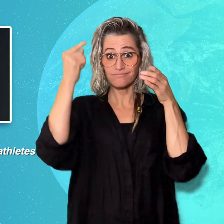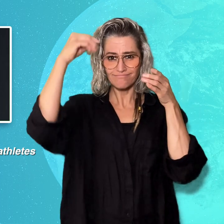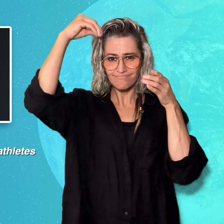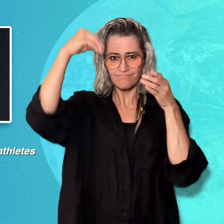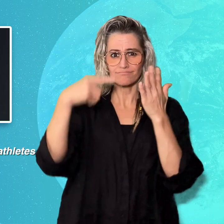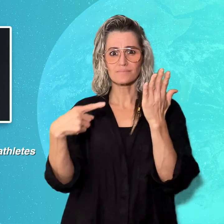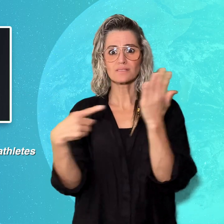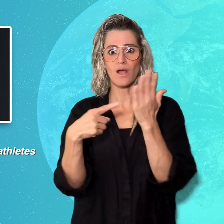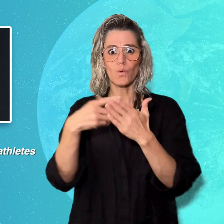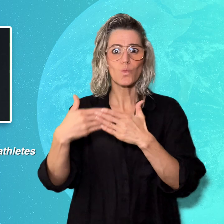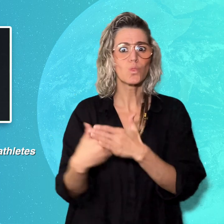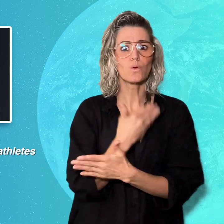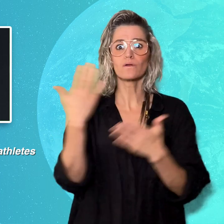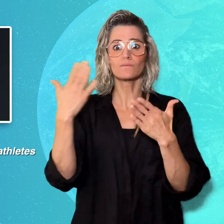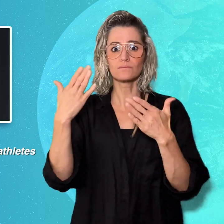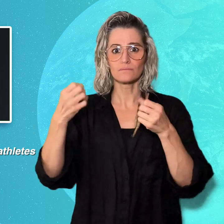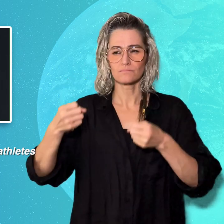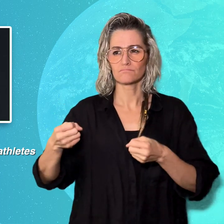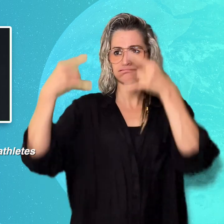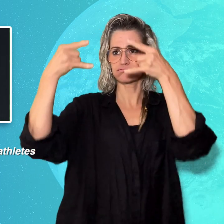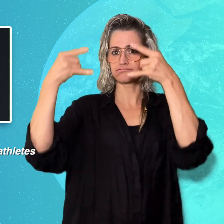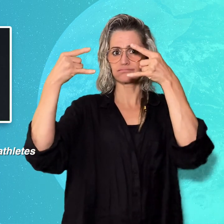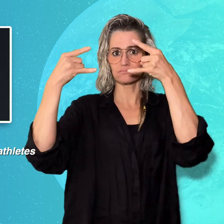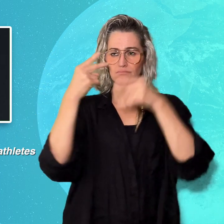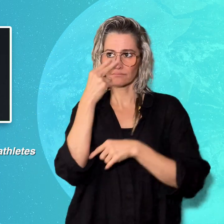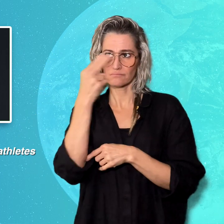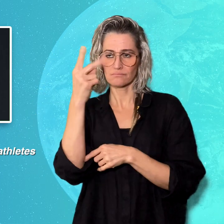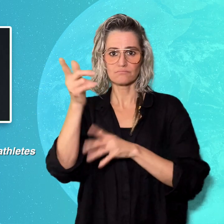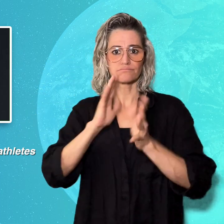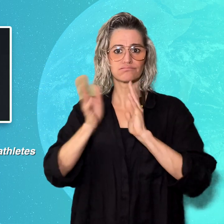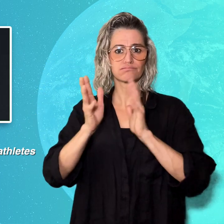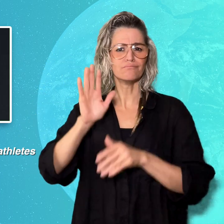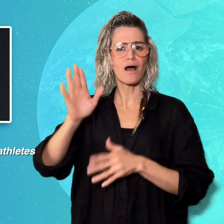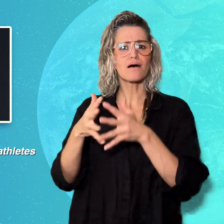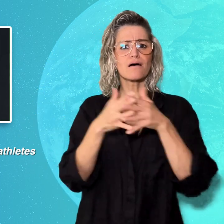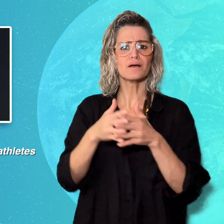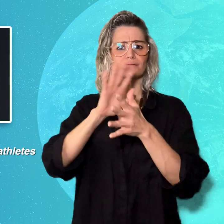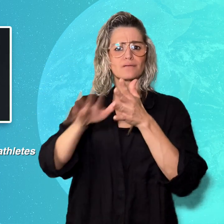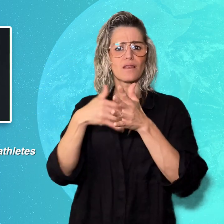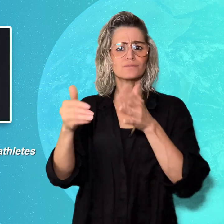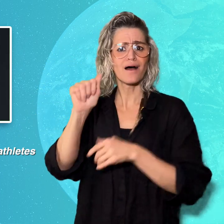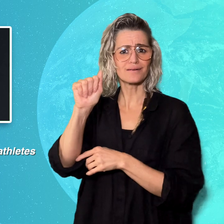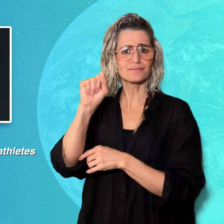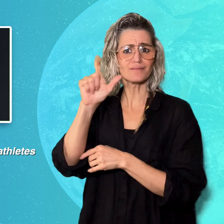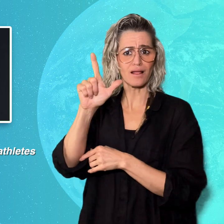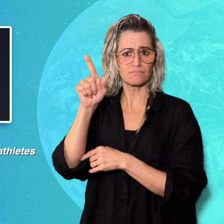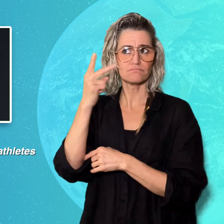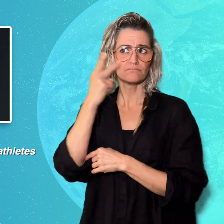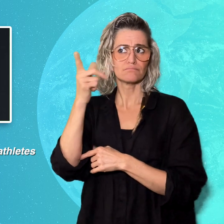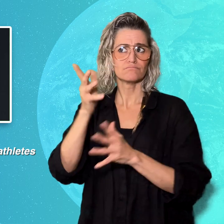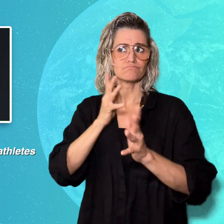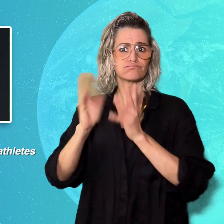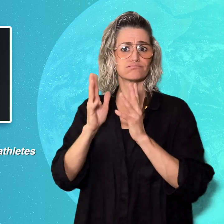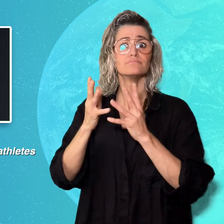with others via American Sign Language (ASL) on an augmented reality